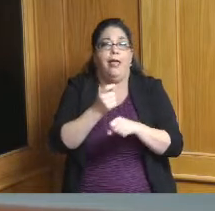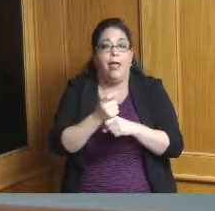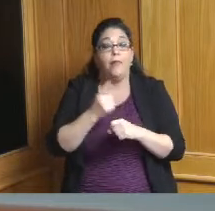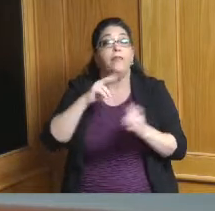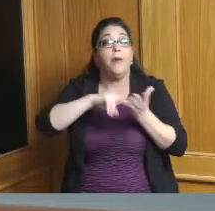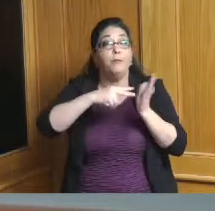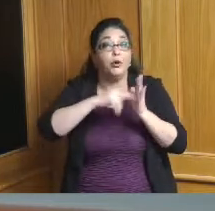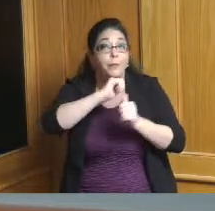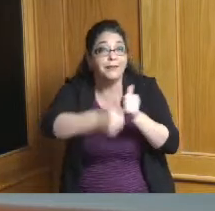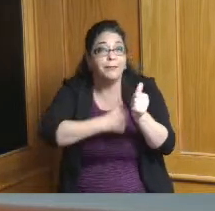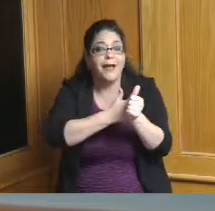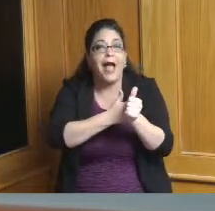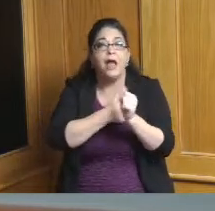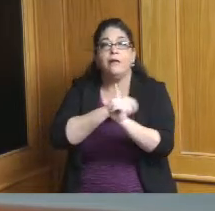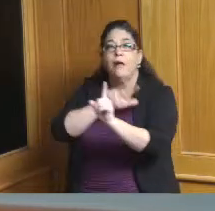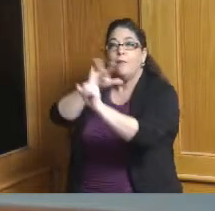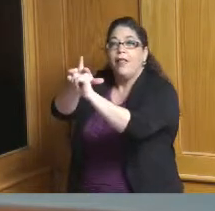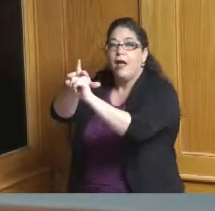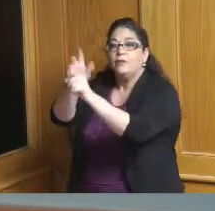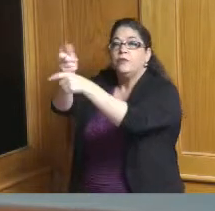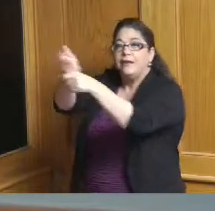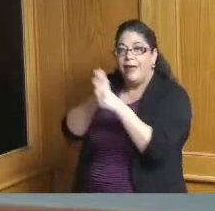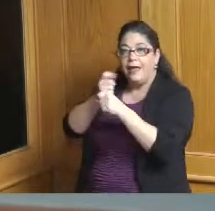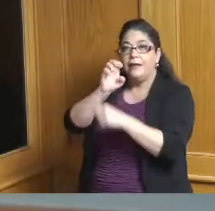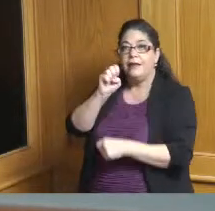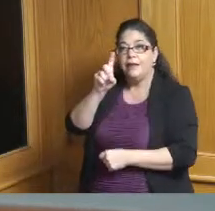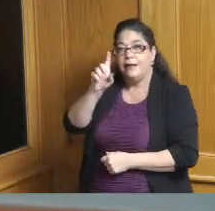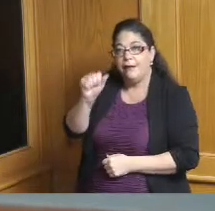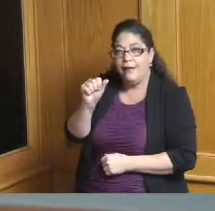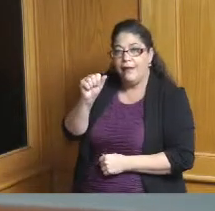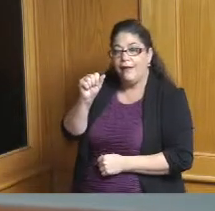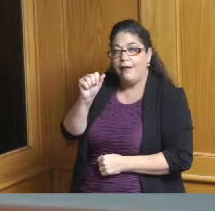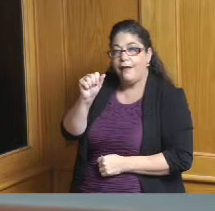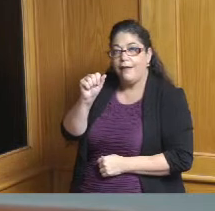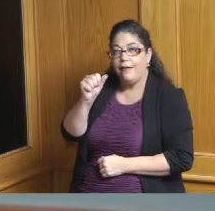can apply for EDA grants that type of thing but historically we've never looked at it that way